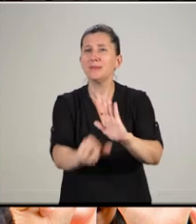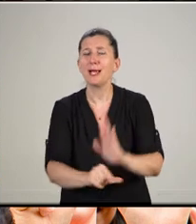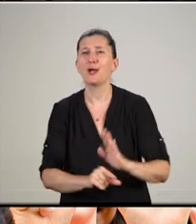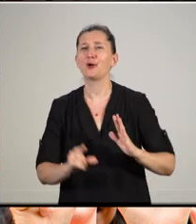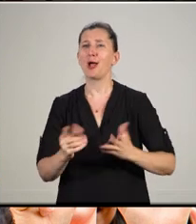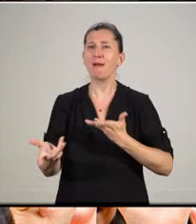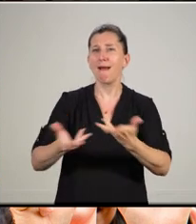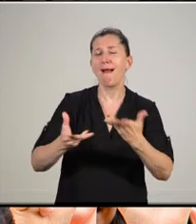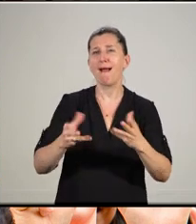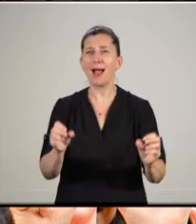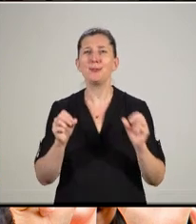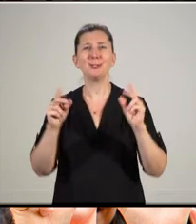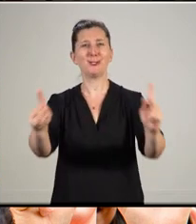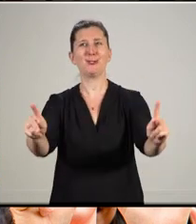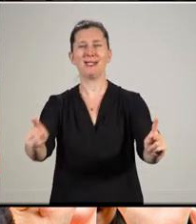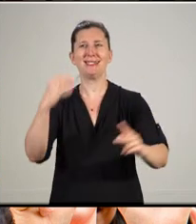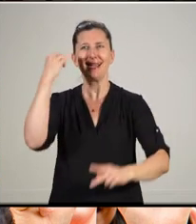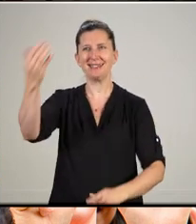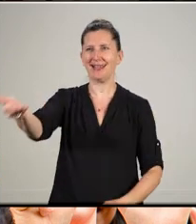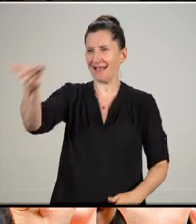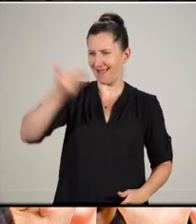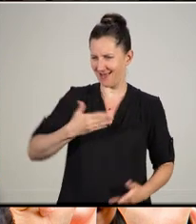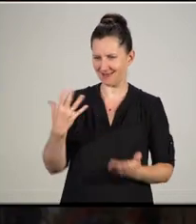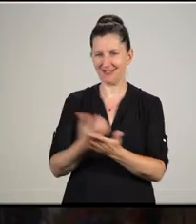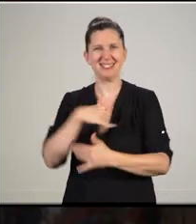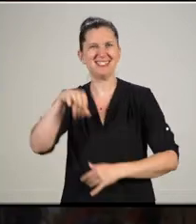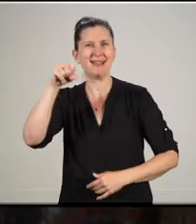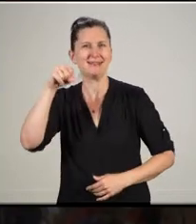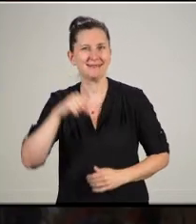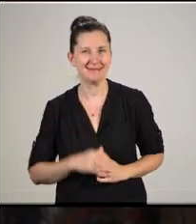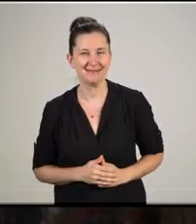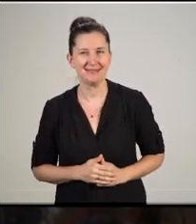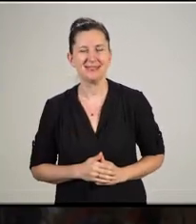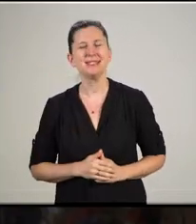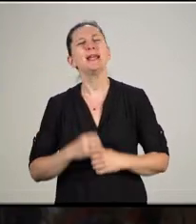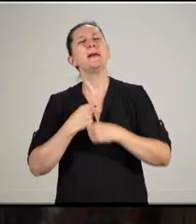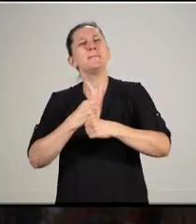this your L&S experience. Welcome to the College of